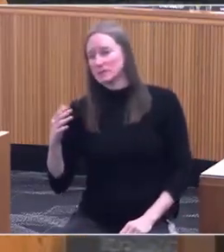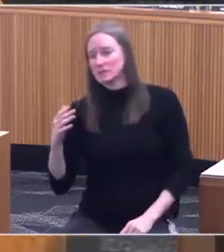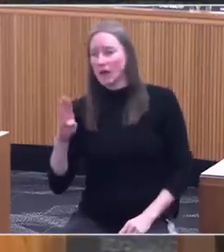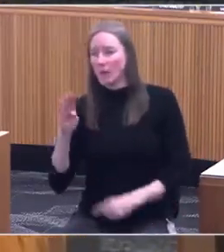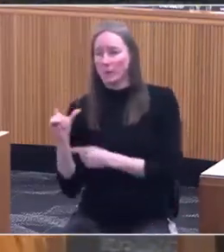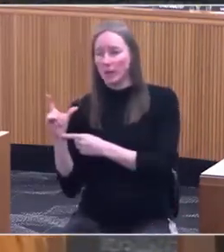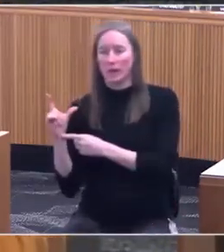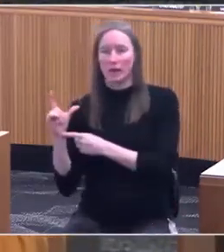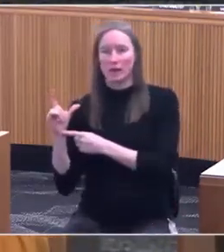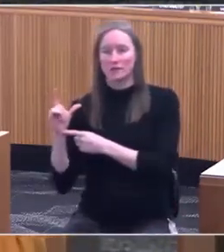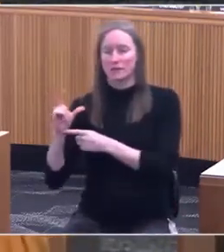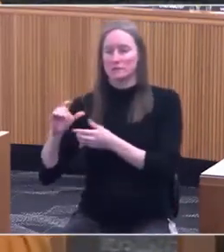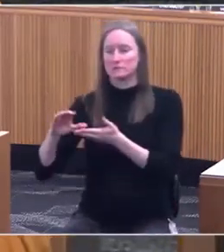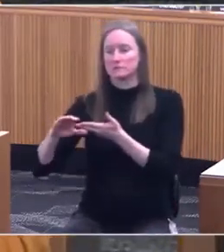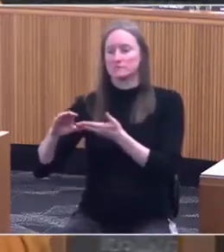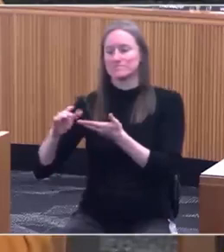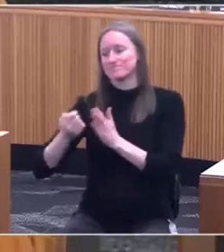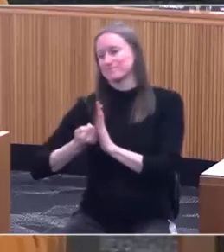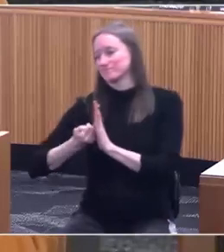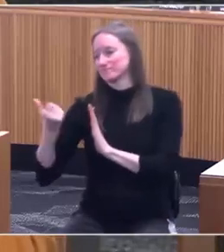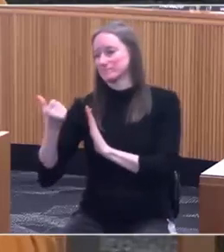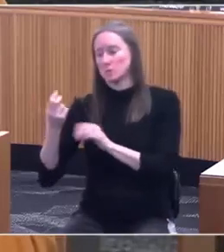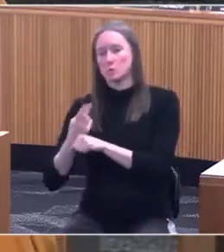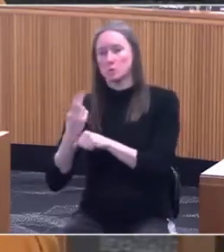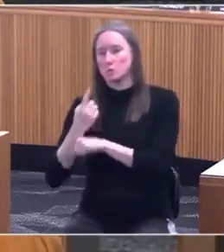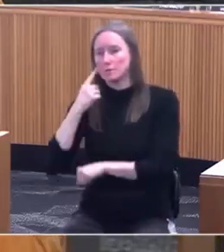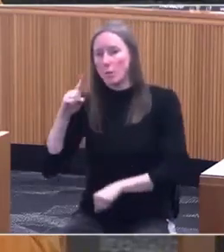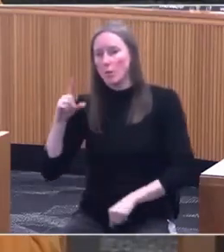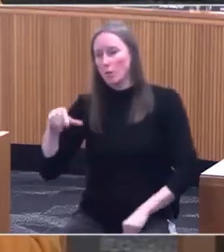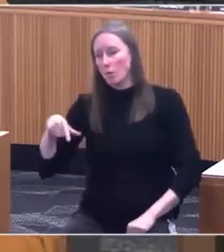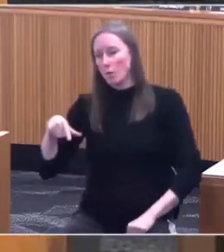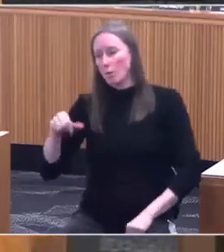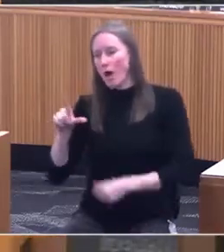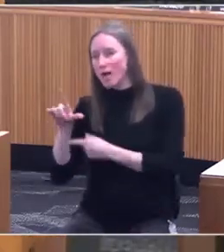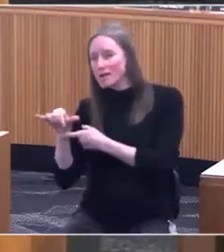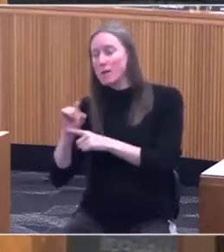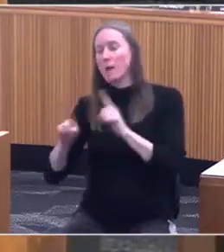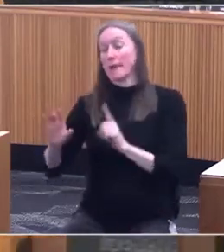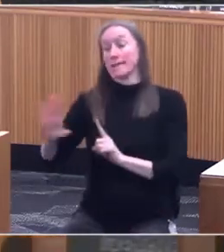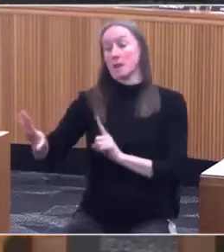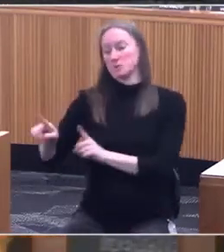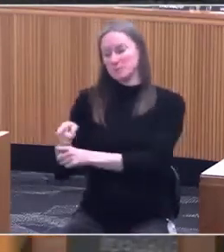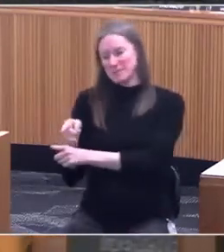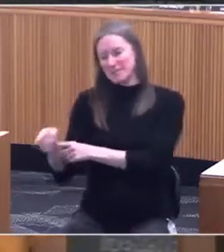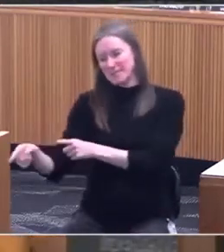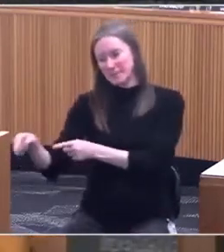and their law only relates to their prescription drug formulary. [Yunker] Okay. Thank you.